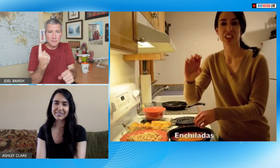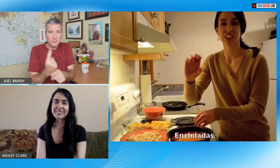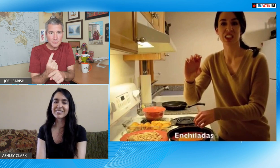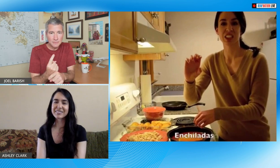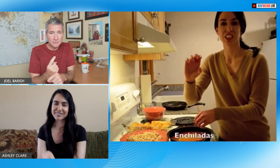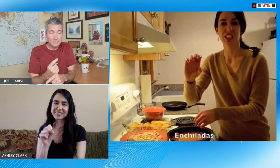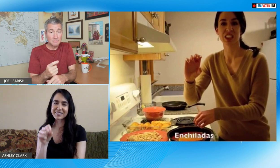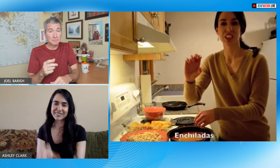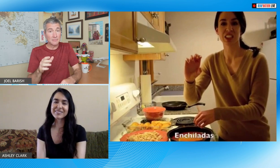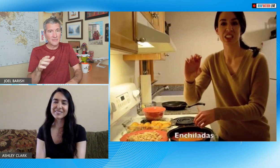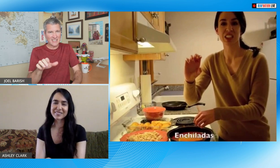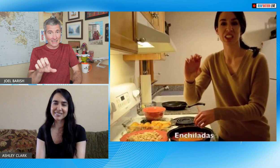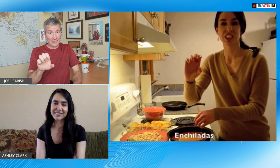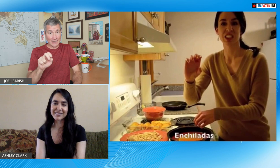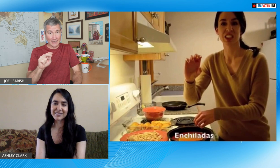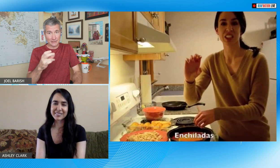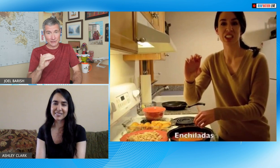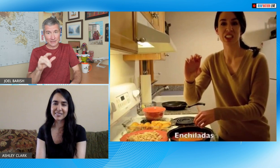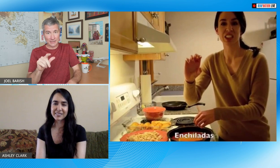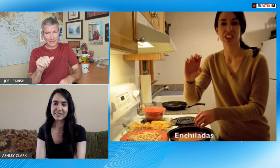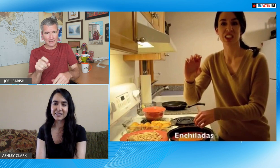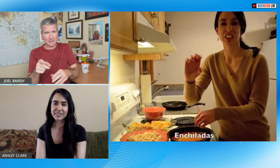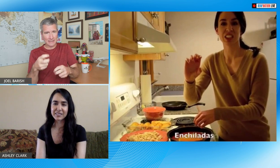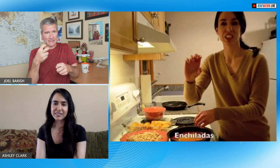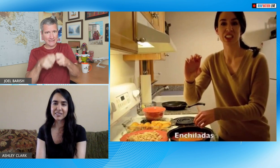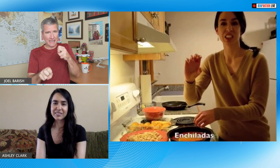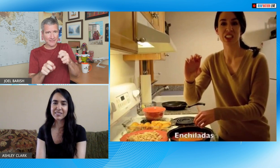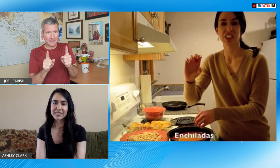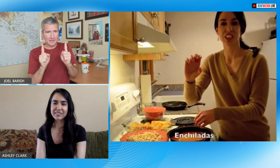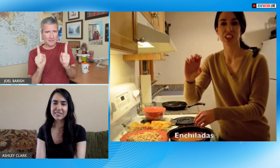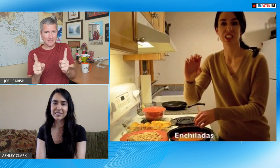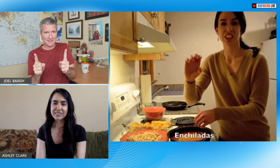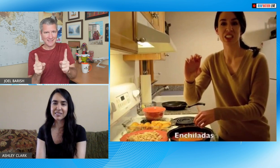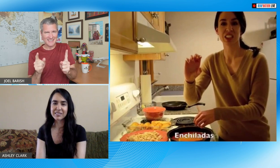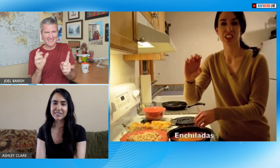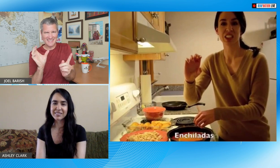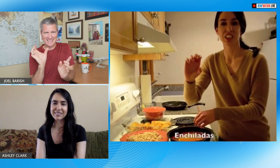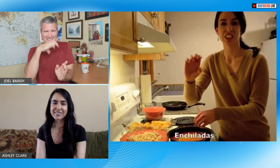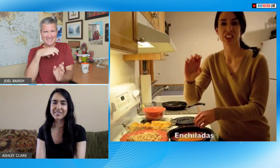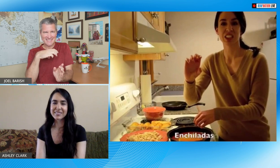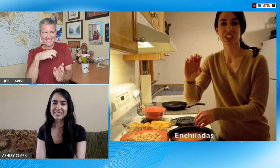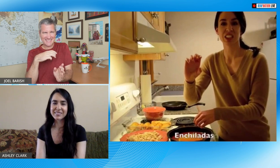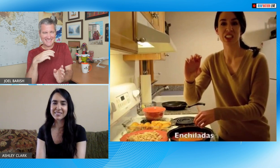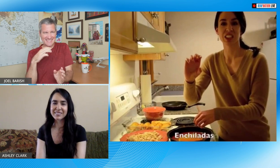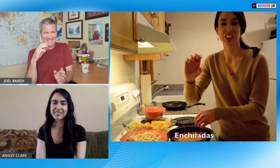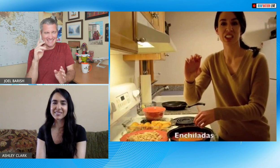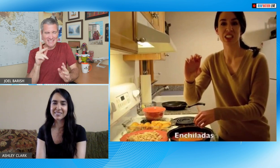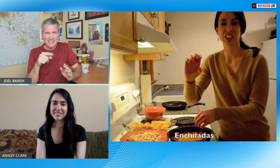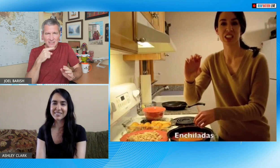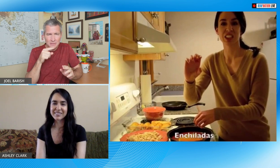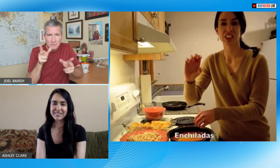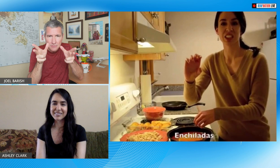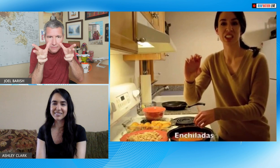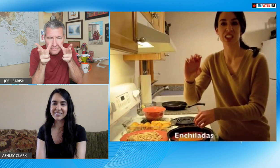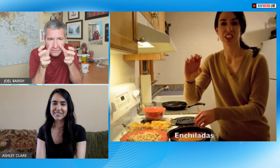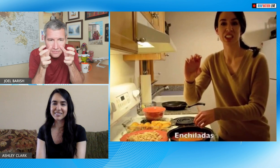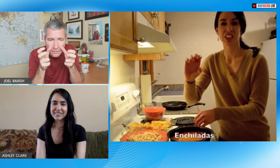time you know eat learn I mean that's enchilada is not an easy one to learn